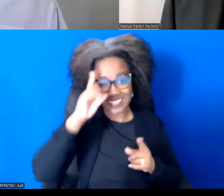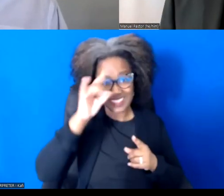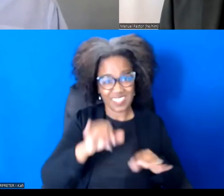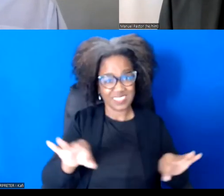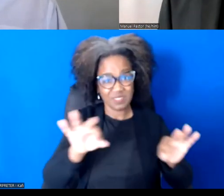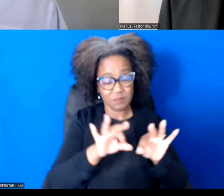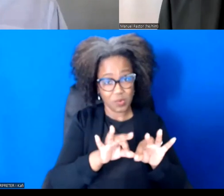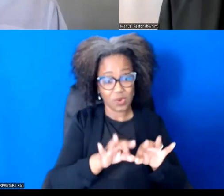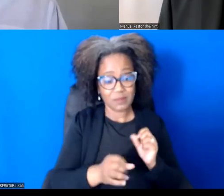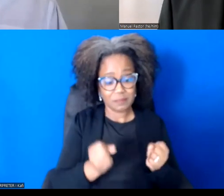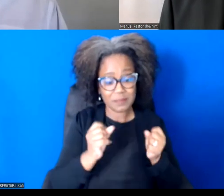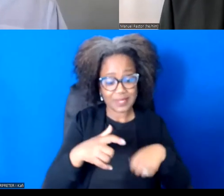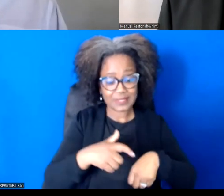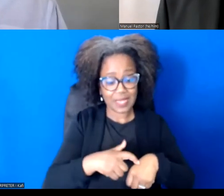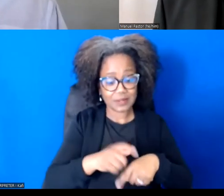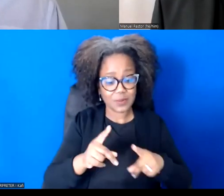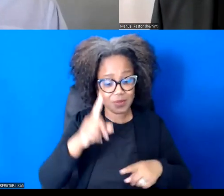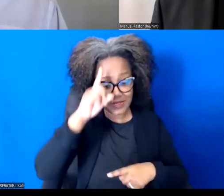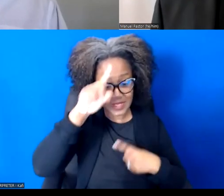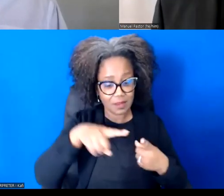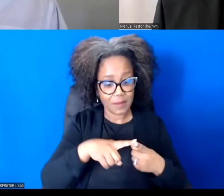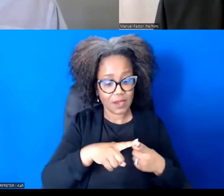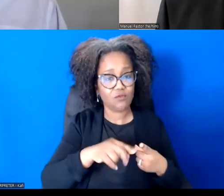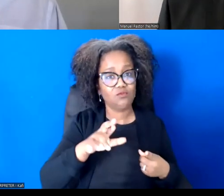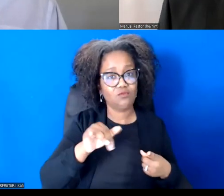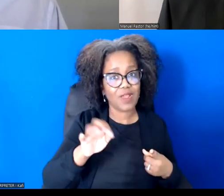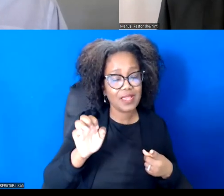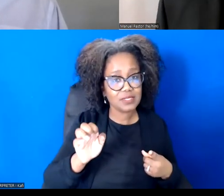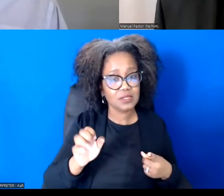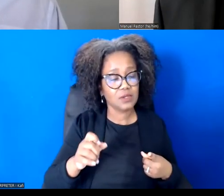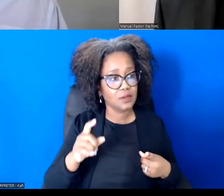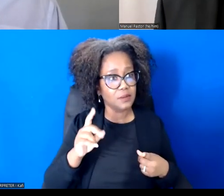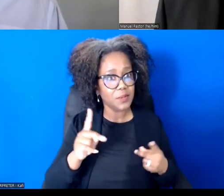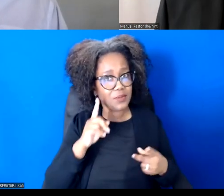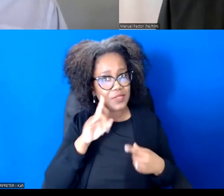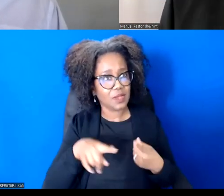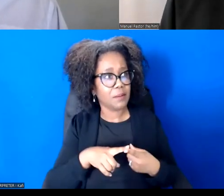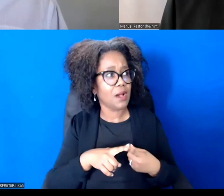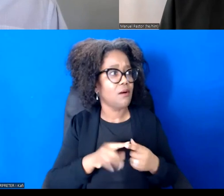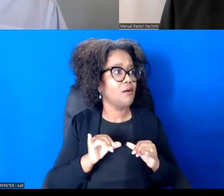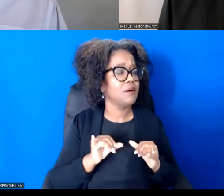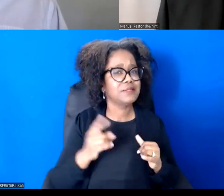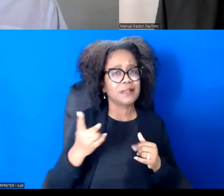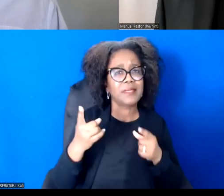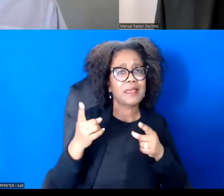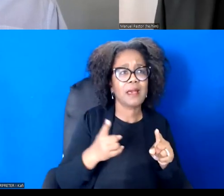race, they think about something happening to other people. Something happened to black people, maybe to Latinos, maybe to Native Americans.